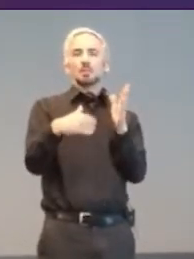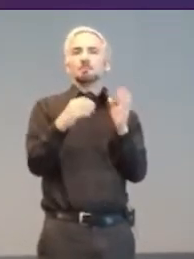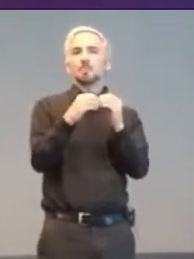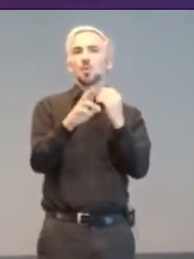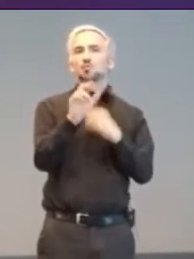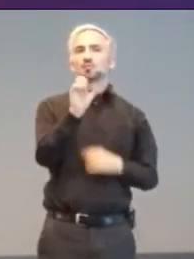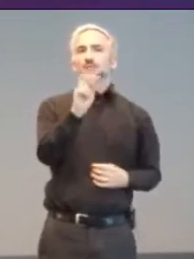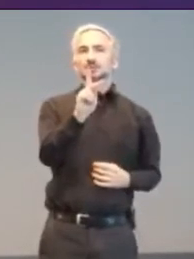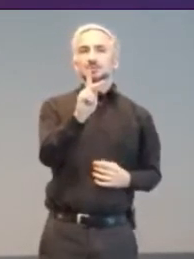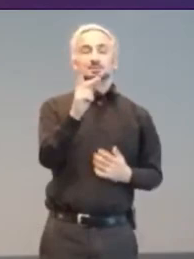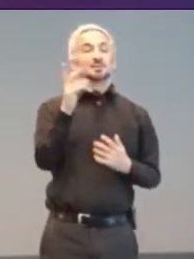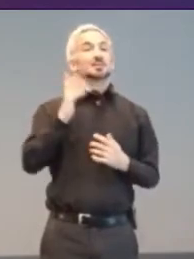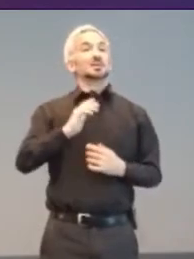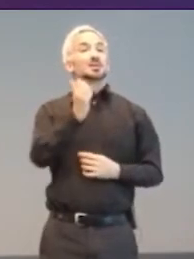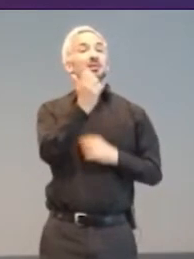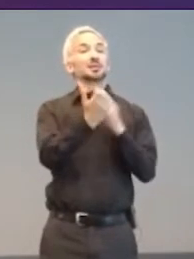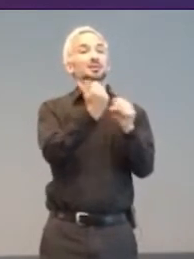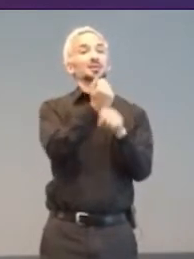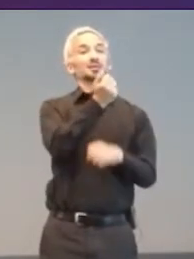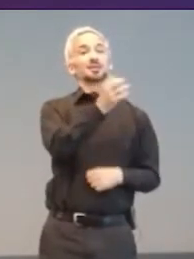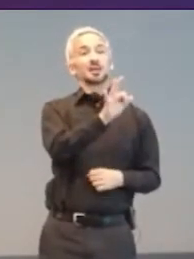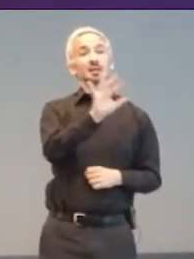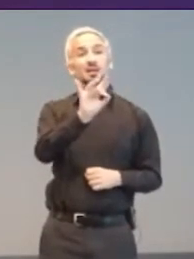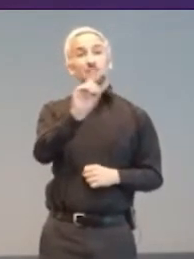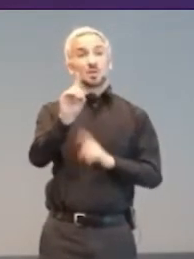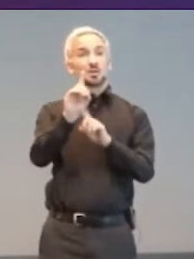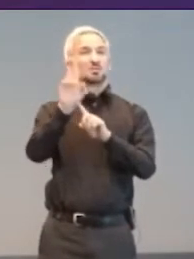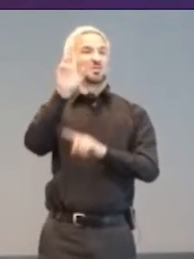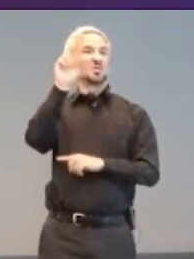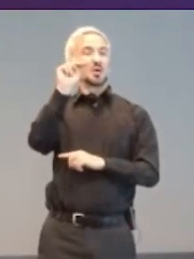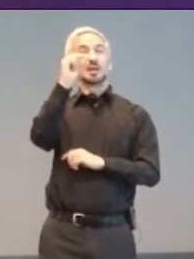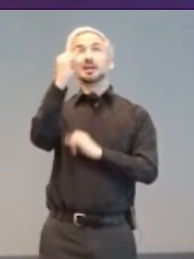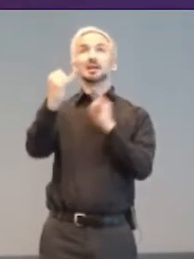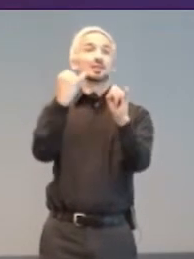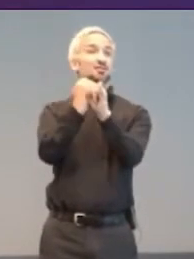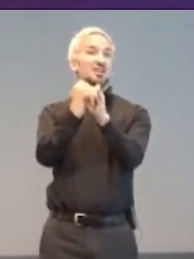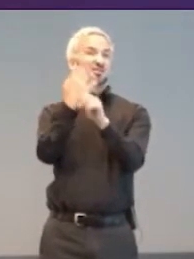In 1981, the UN’s International Year of Disabled People converged with the